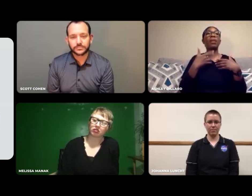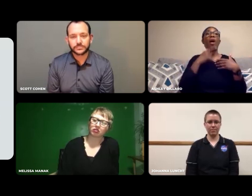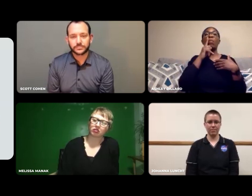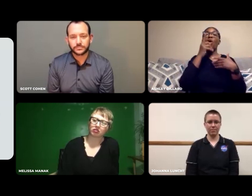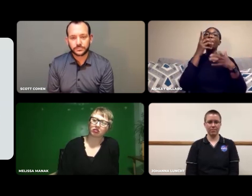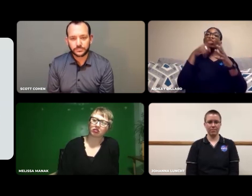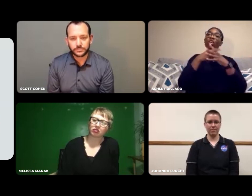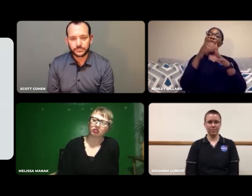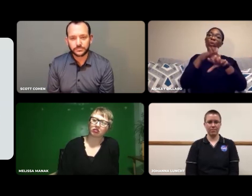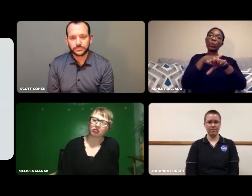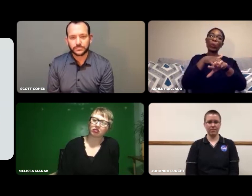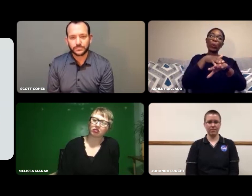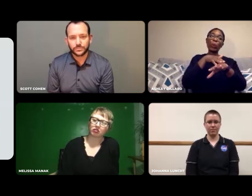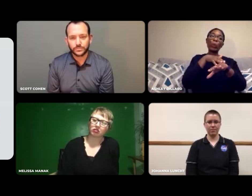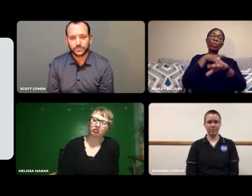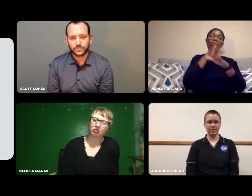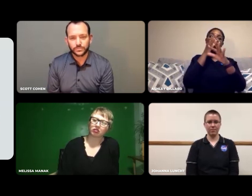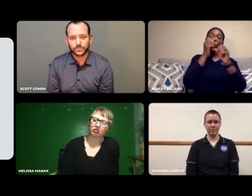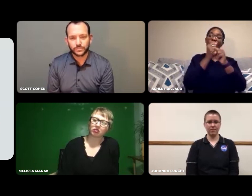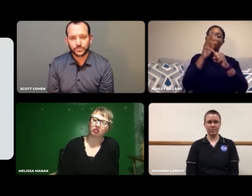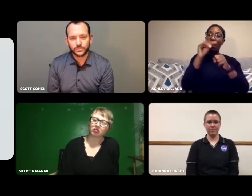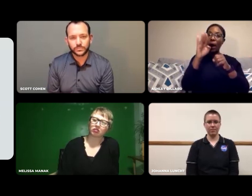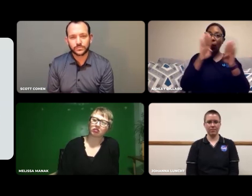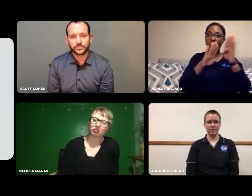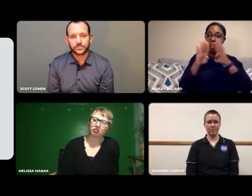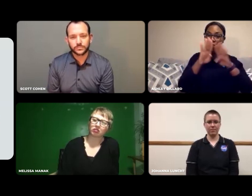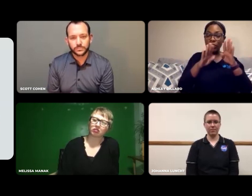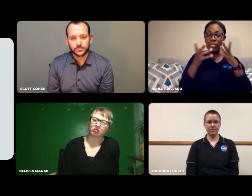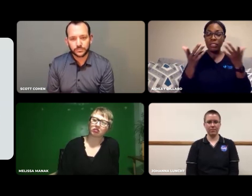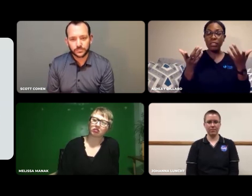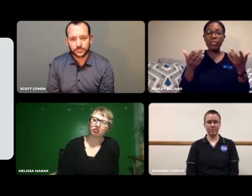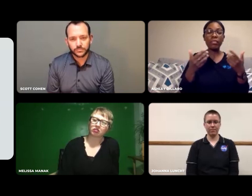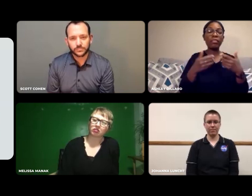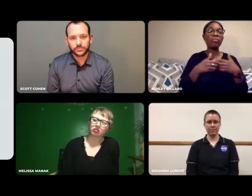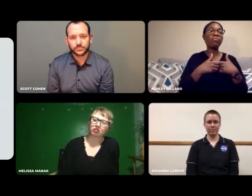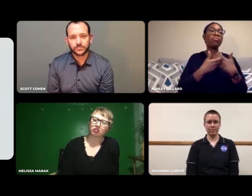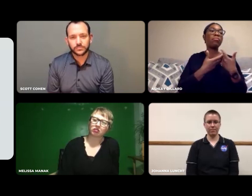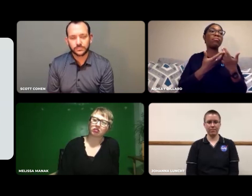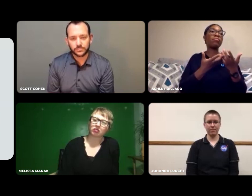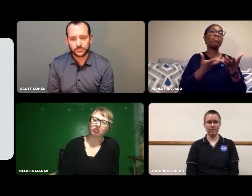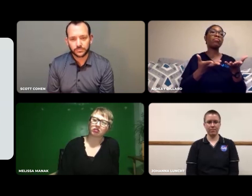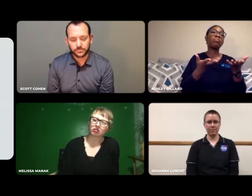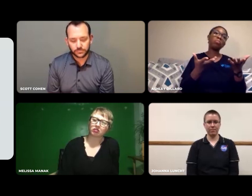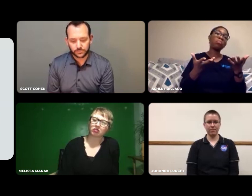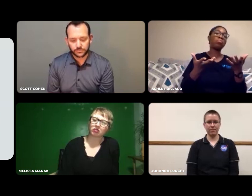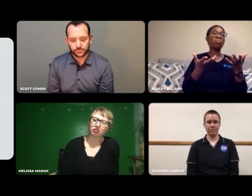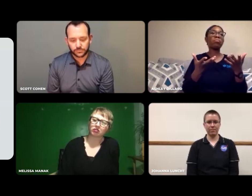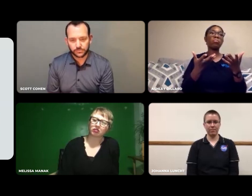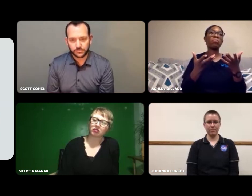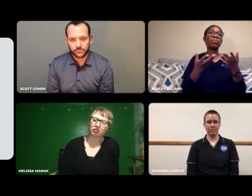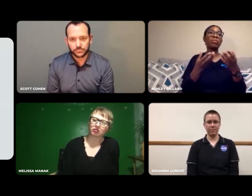I've grown a slow appreciation for microbiology.